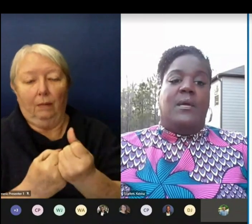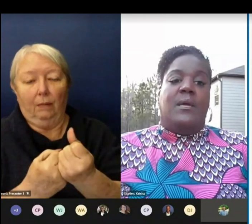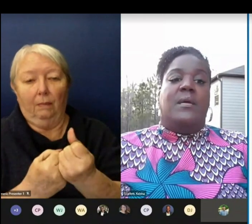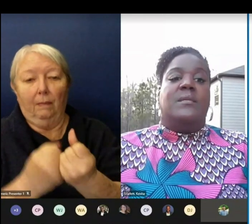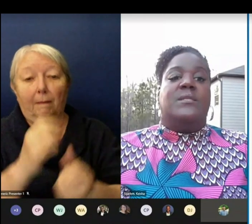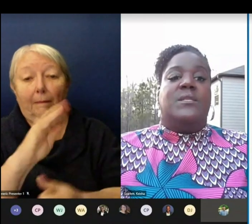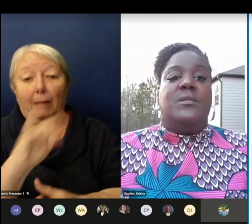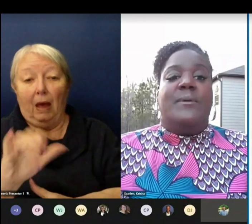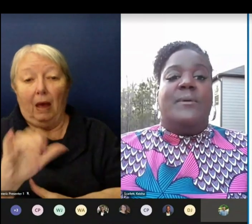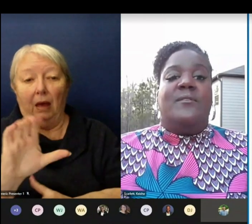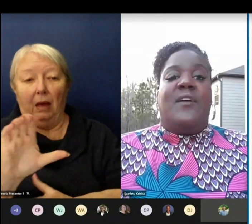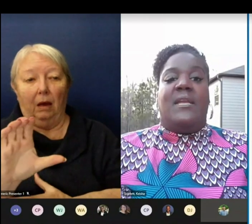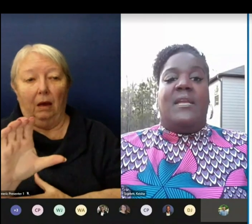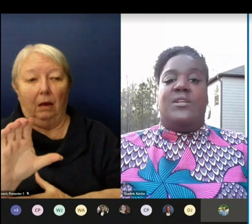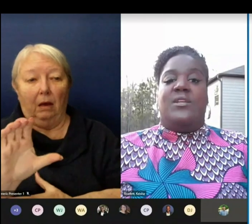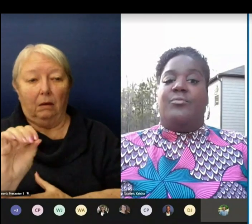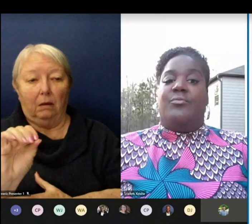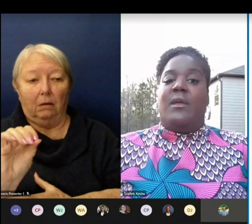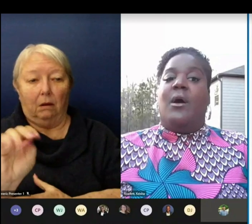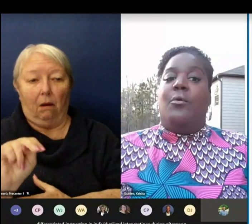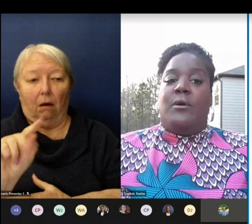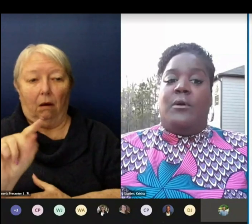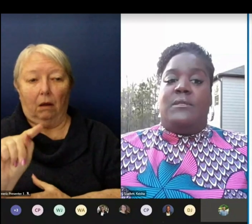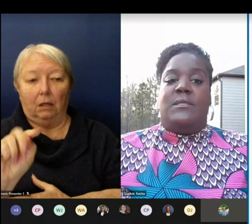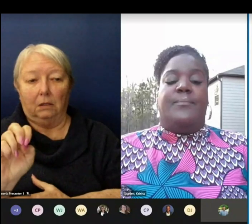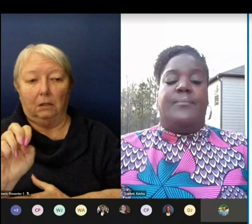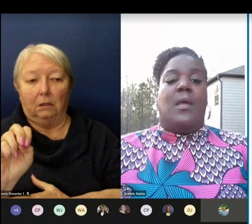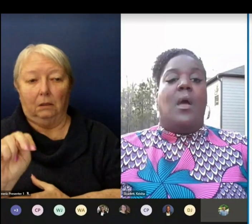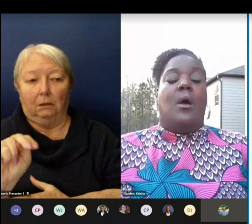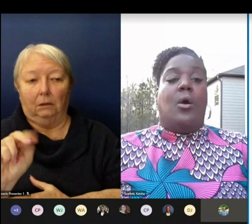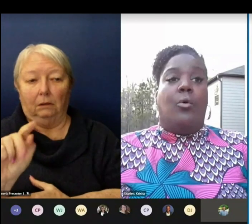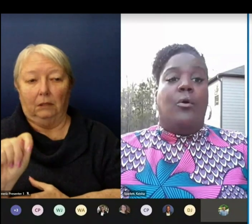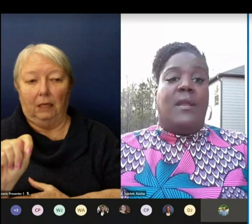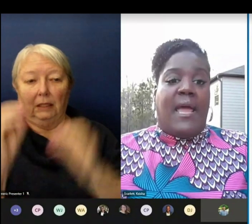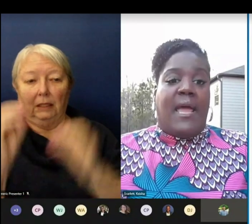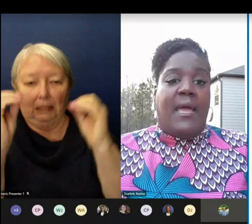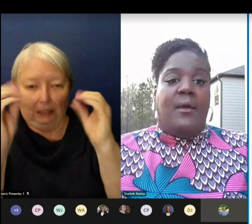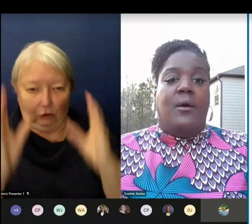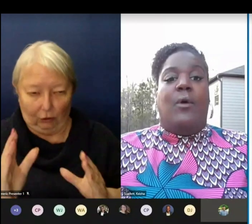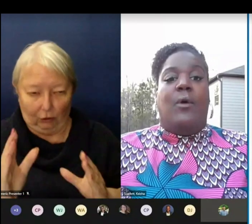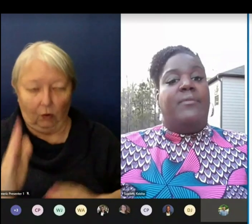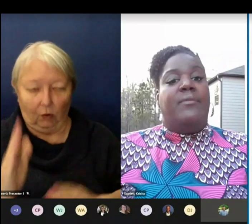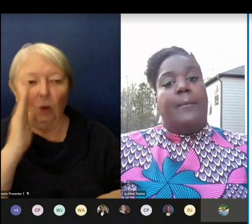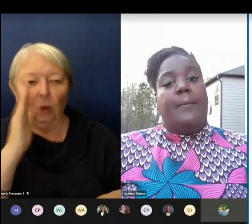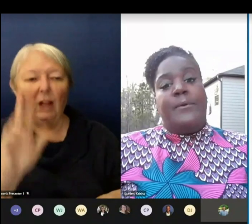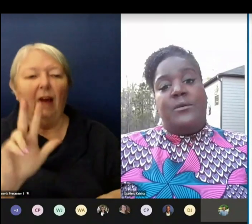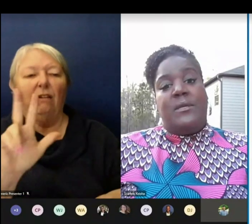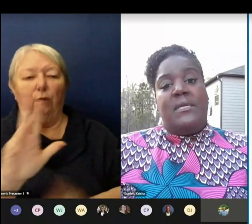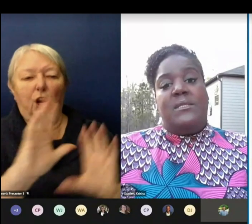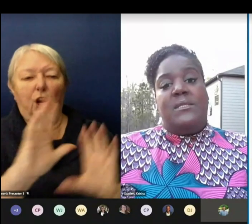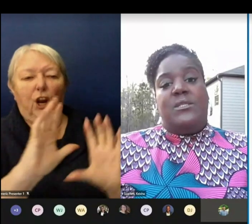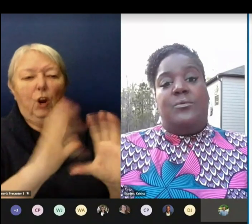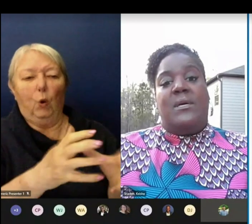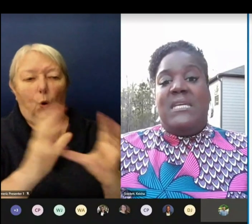Students will be divided into three cohorts. Cohort A will have the opportunity to attend